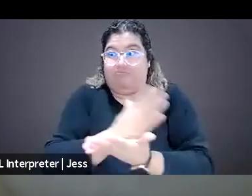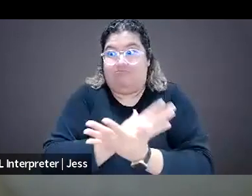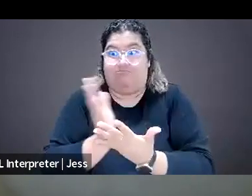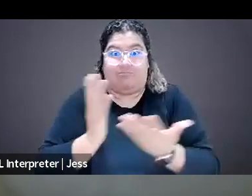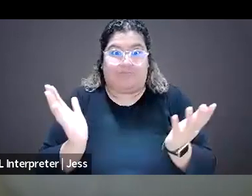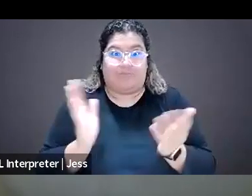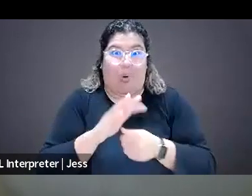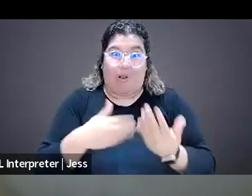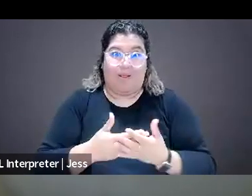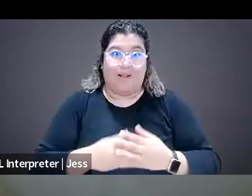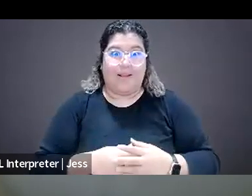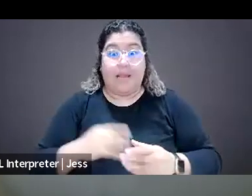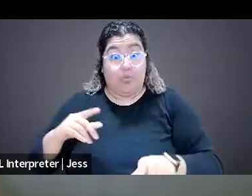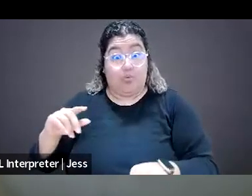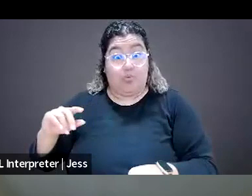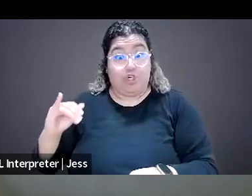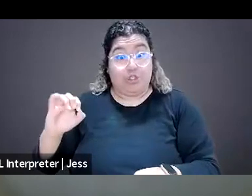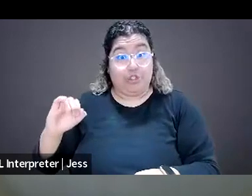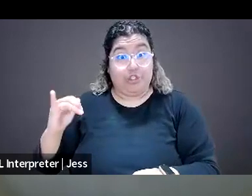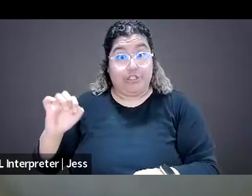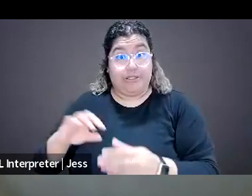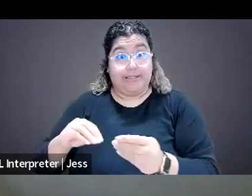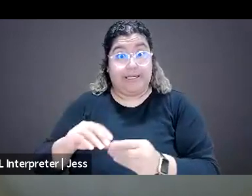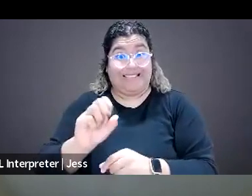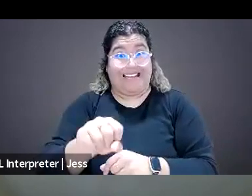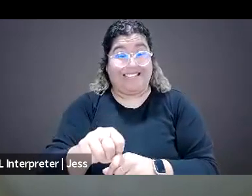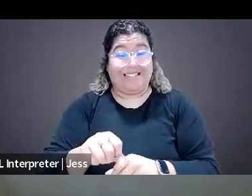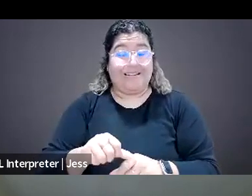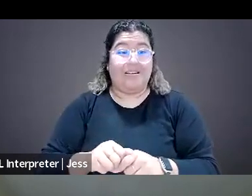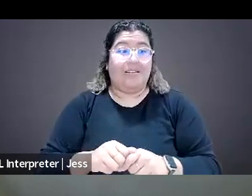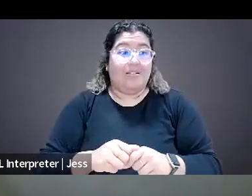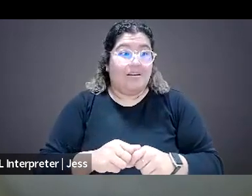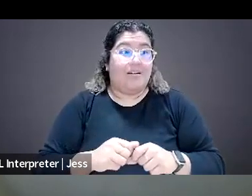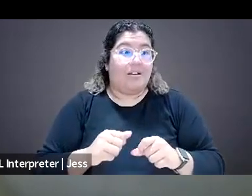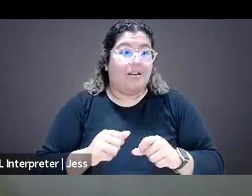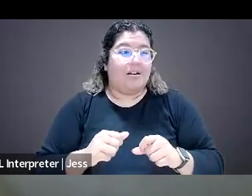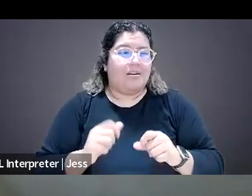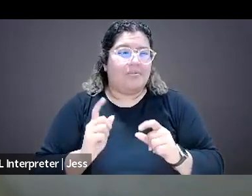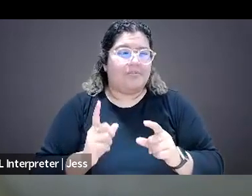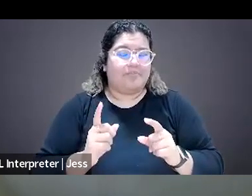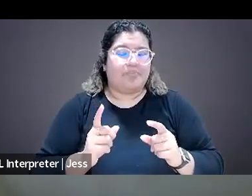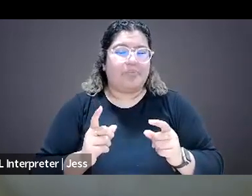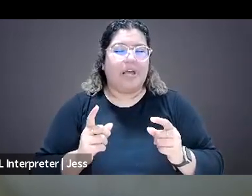that you know, there are a significant number of resources out there and I don't know